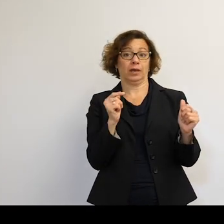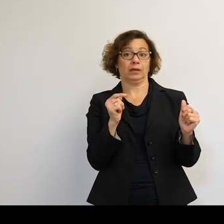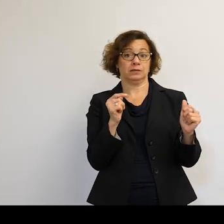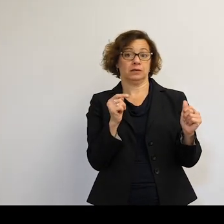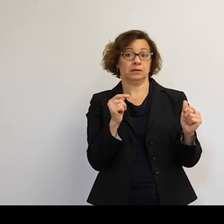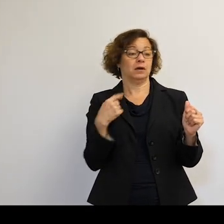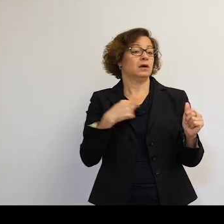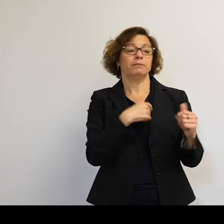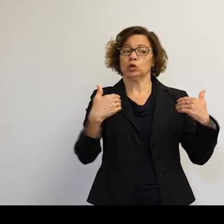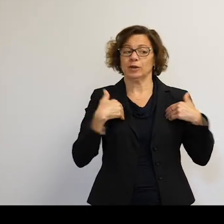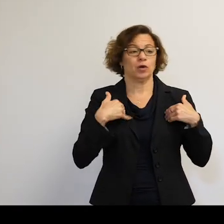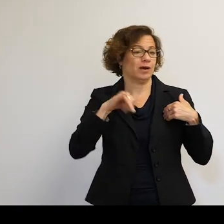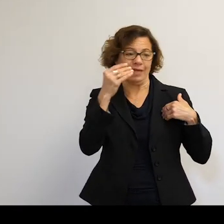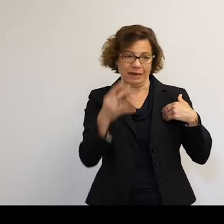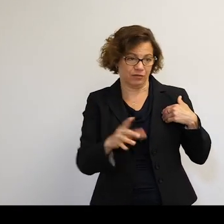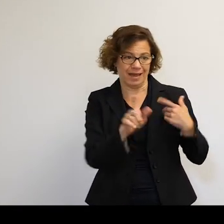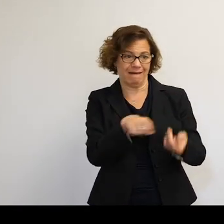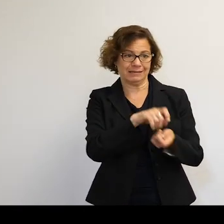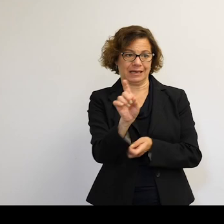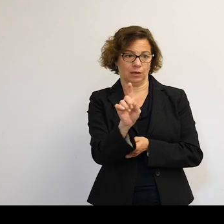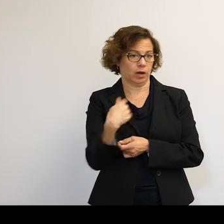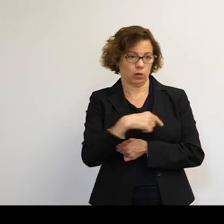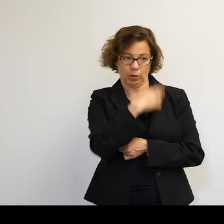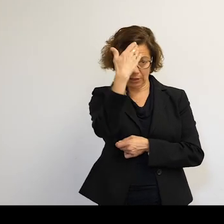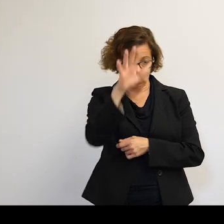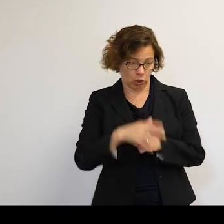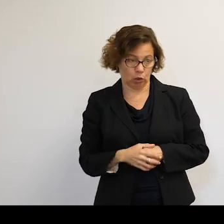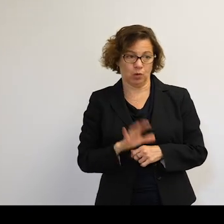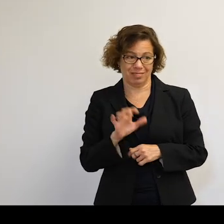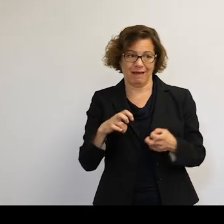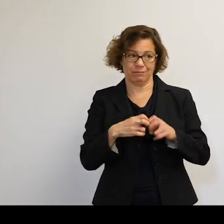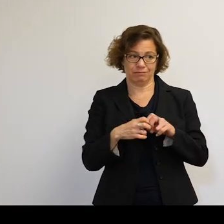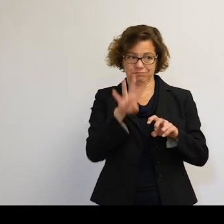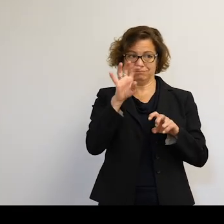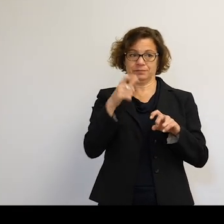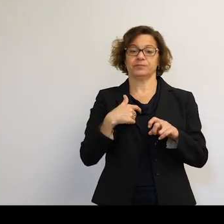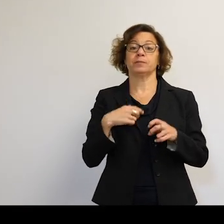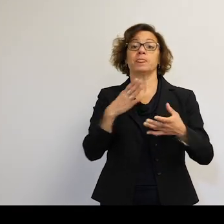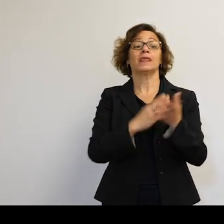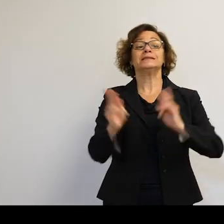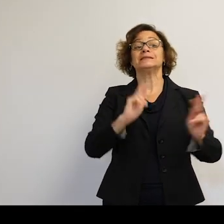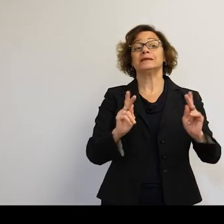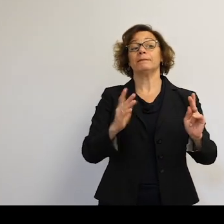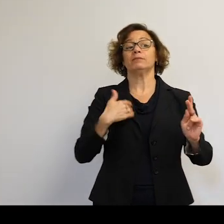But we don't have that information. What is a problem is that some people have that information.